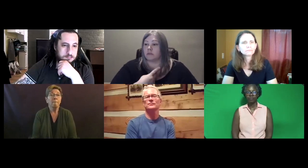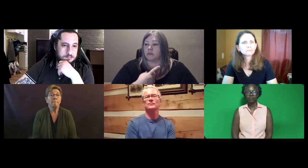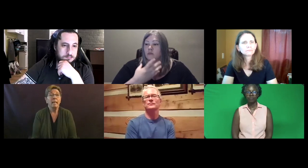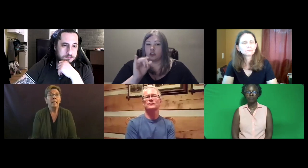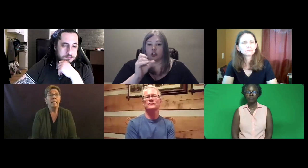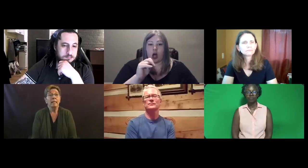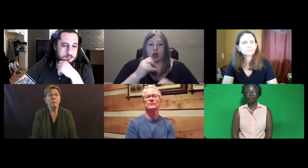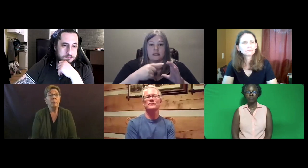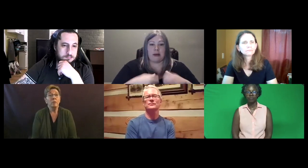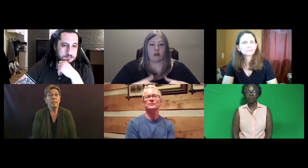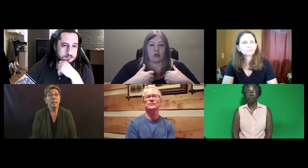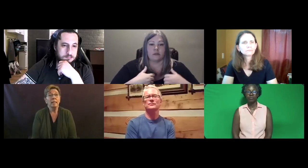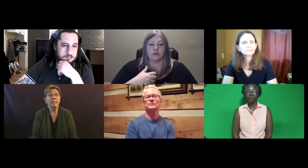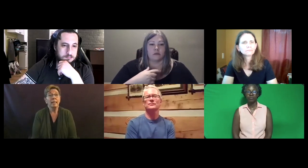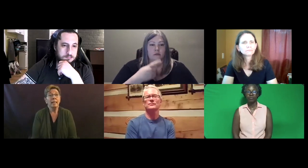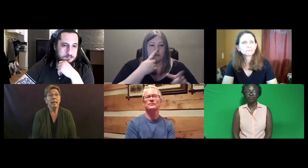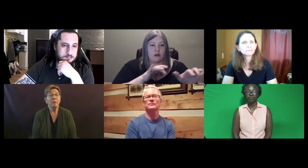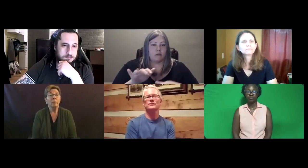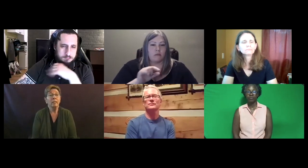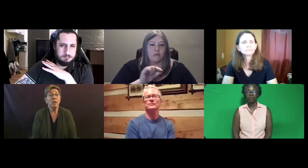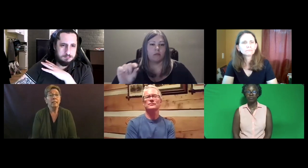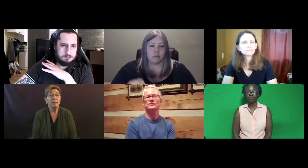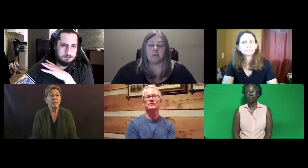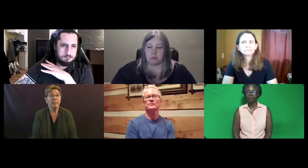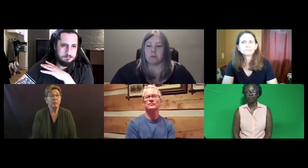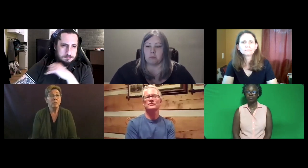Another person said can we get Jon's e-mail address.